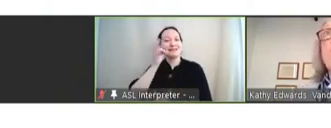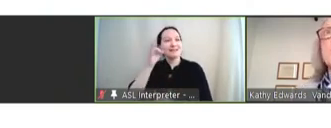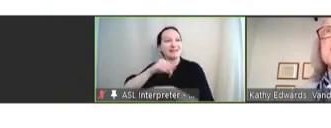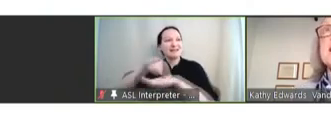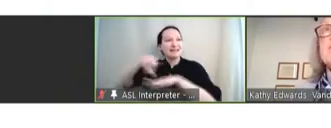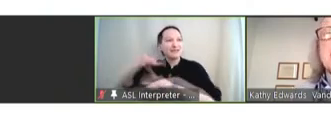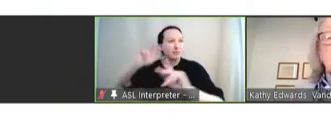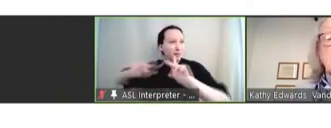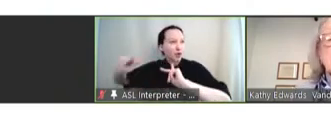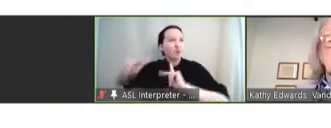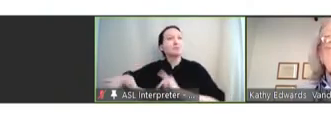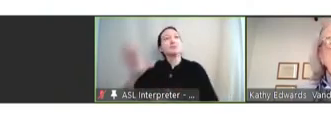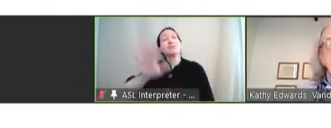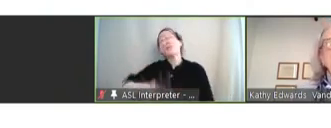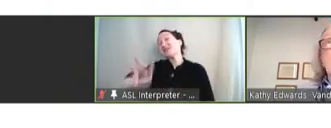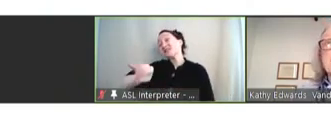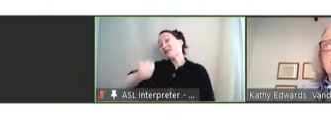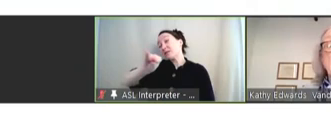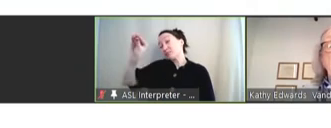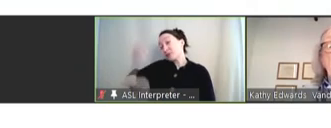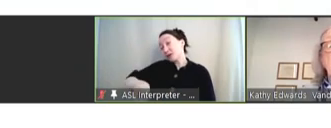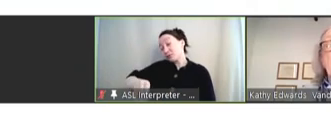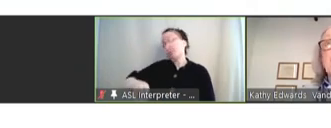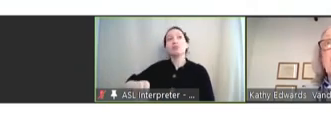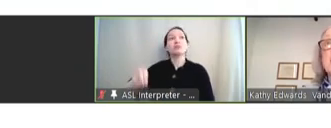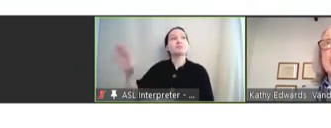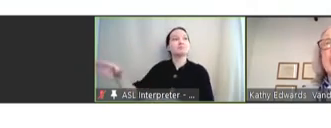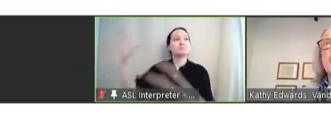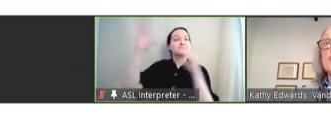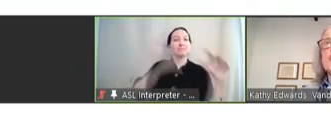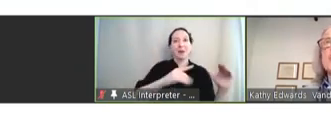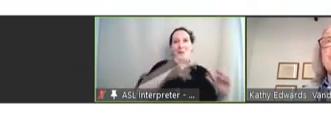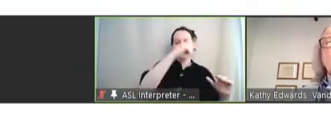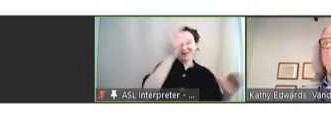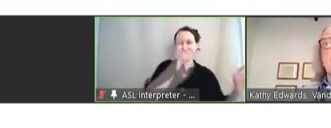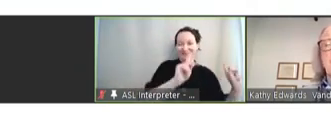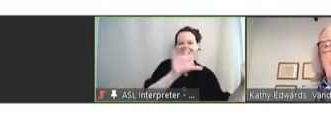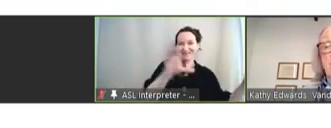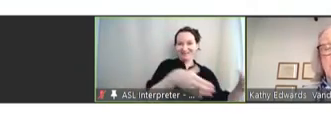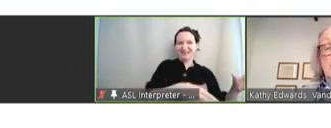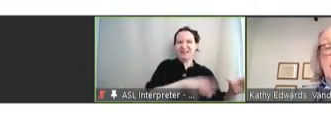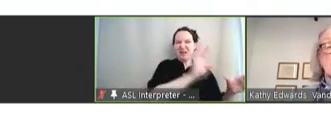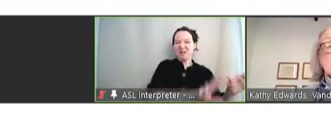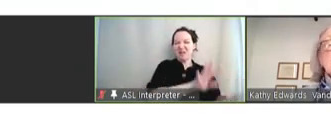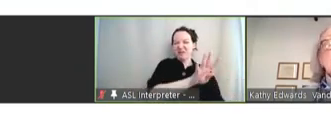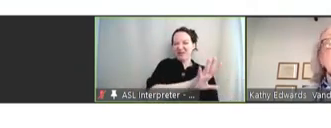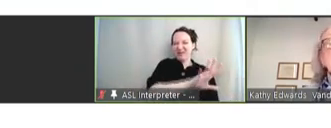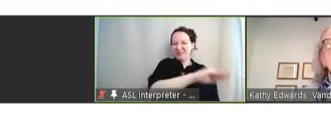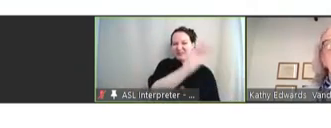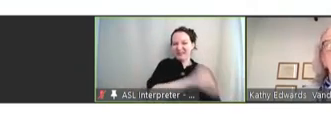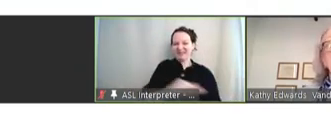almost 70 percent, whereas in the black population, closer to 45 percent. Next slide.